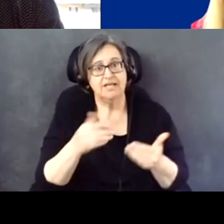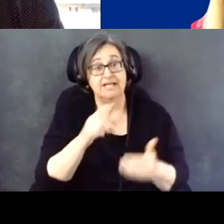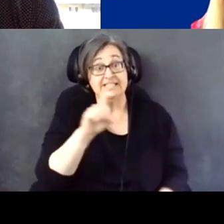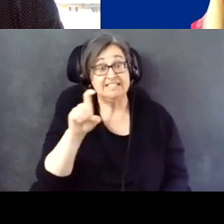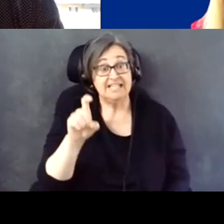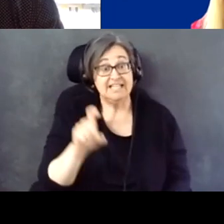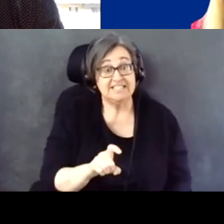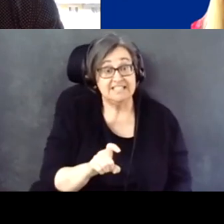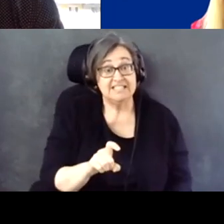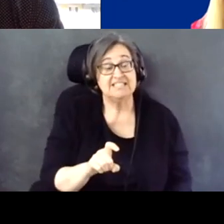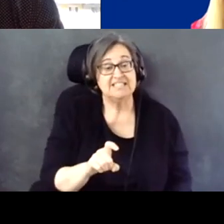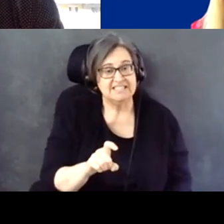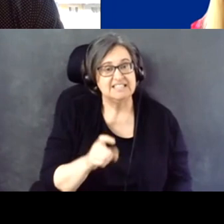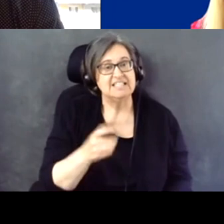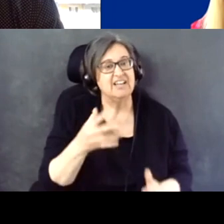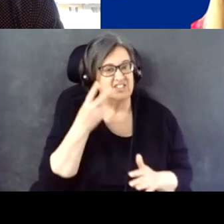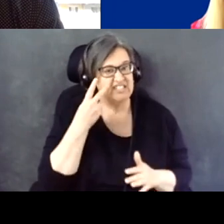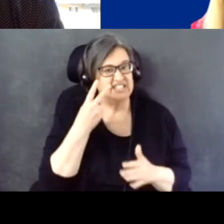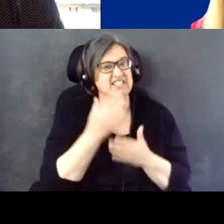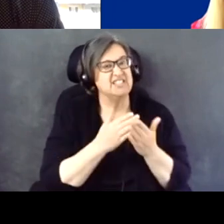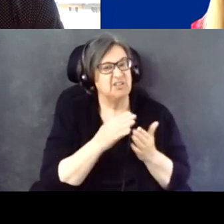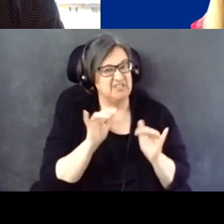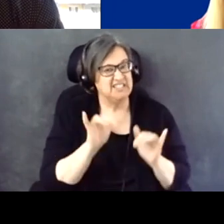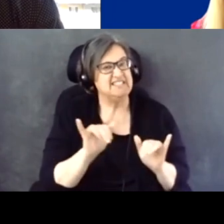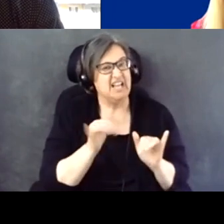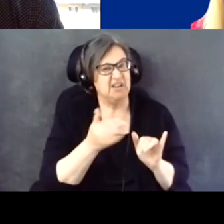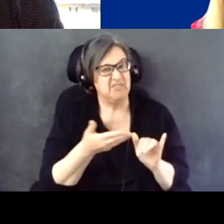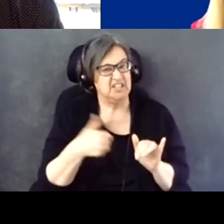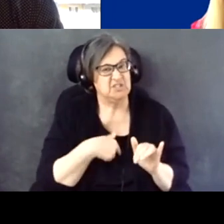So of the same stuff we're seeing.